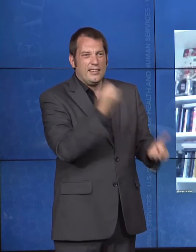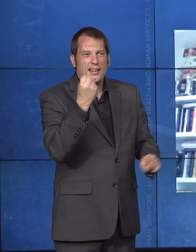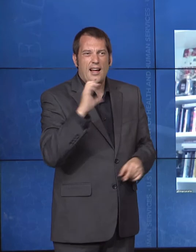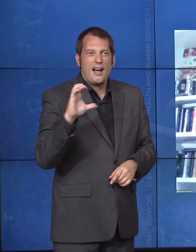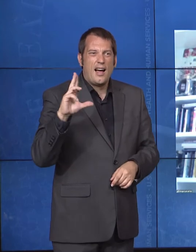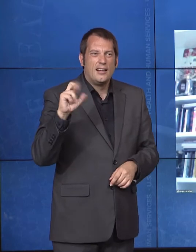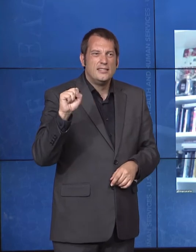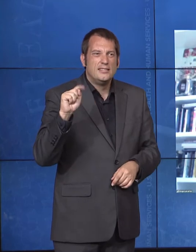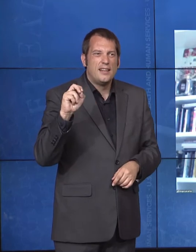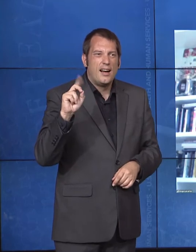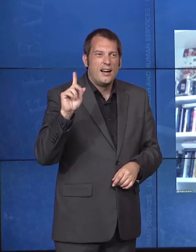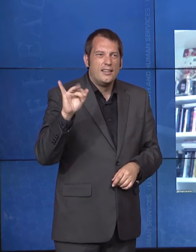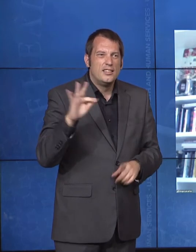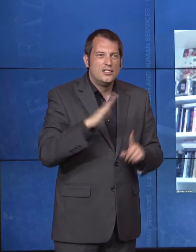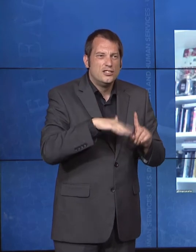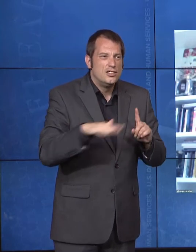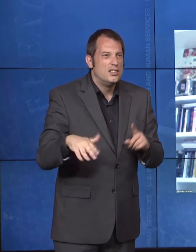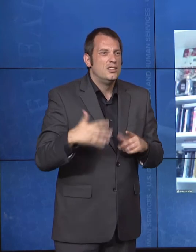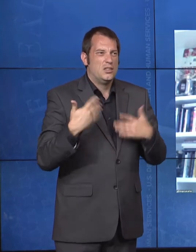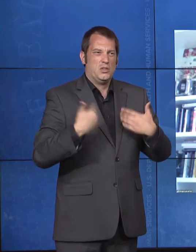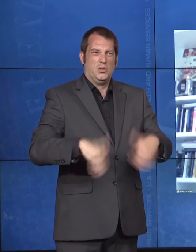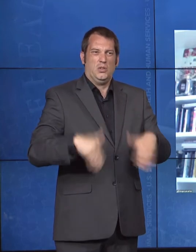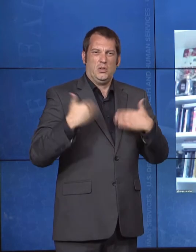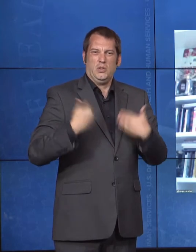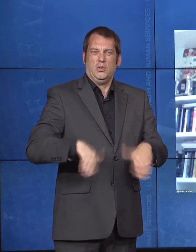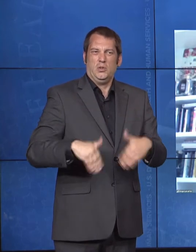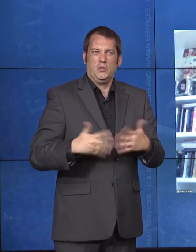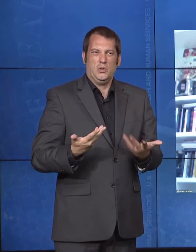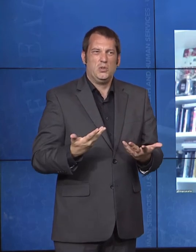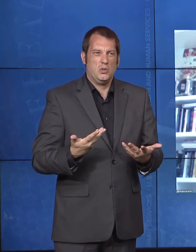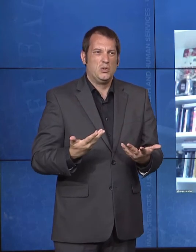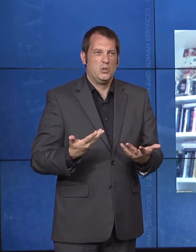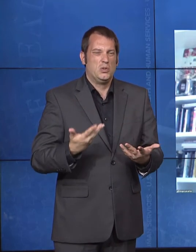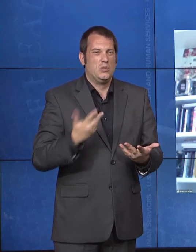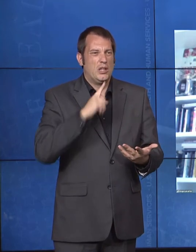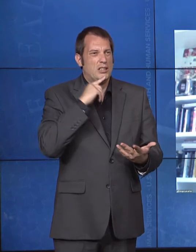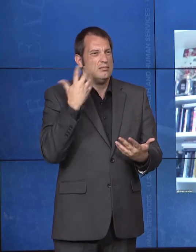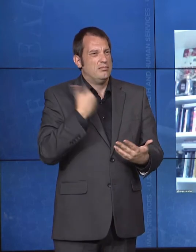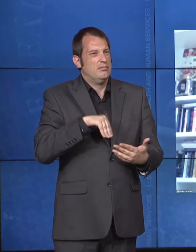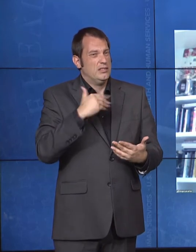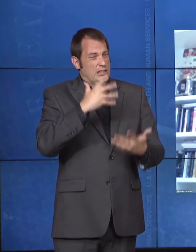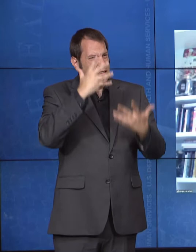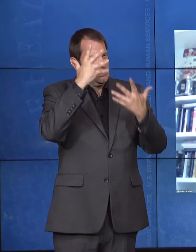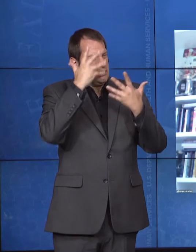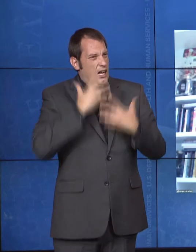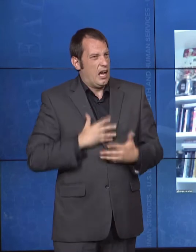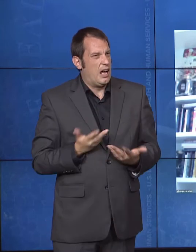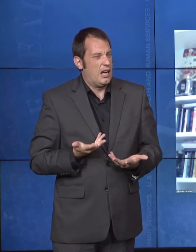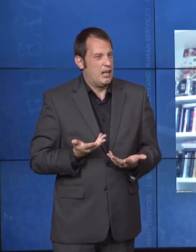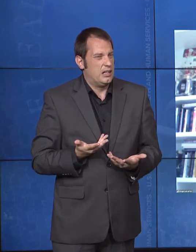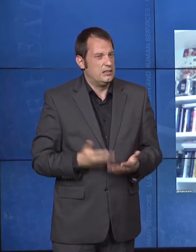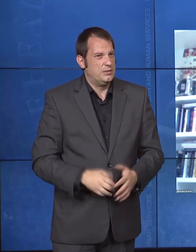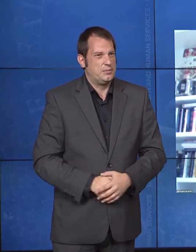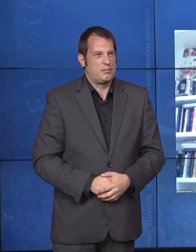taken away from them. Their own children. It's a sad state of affairs, and love overcomes